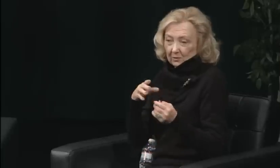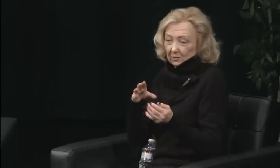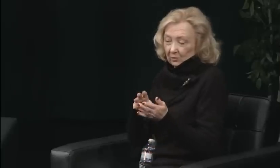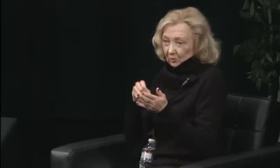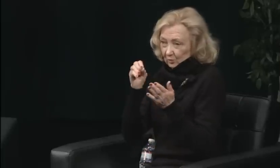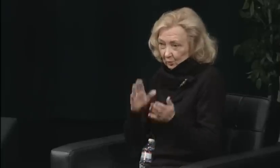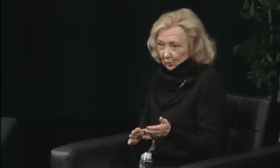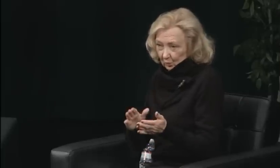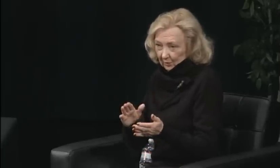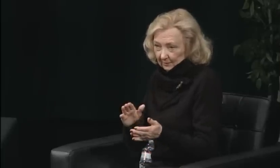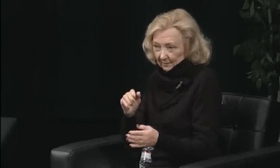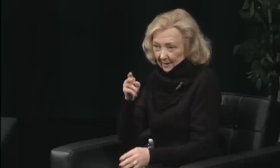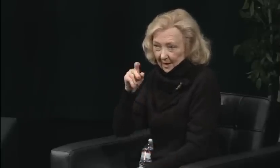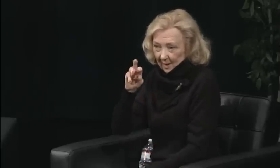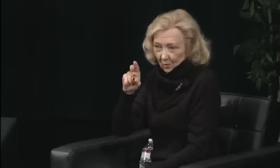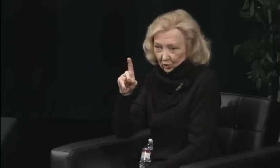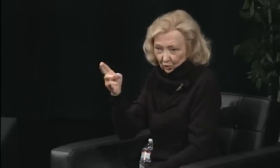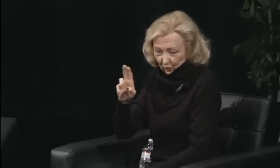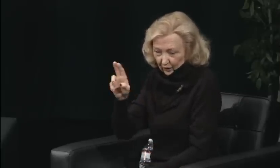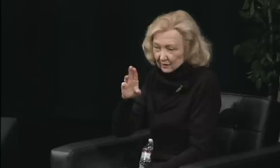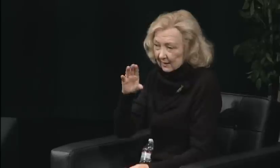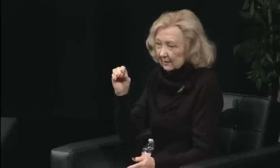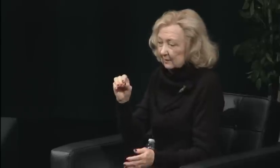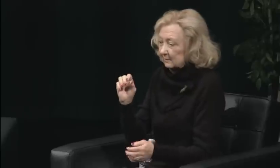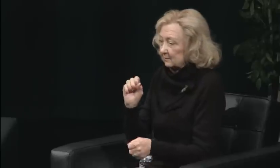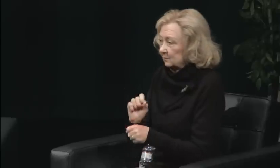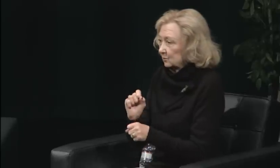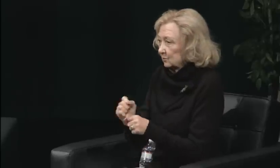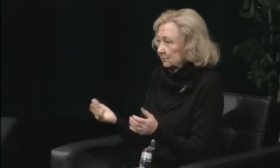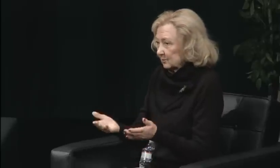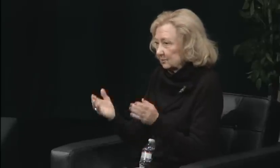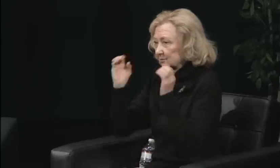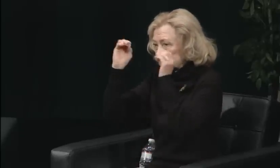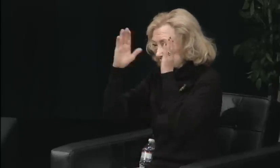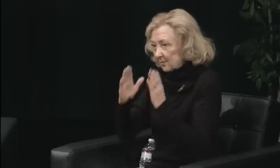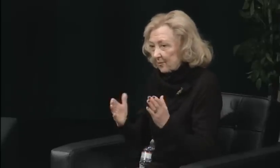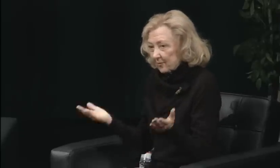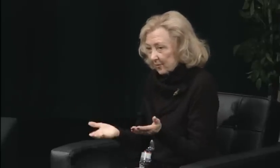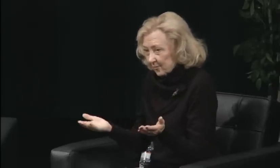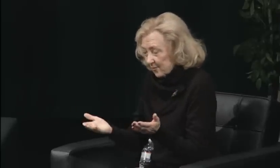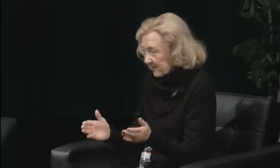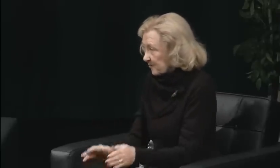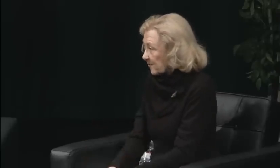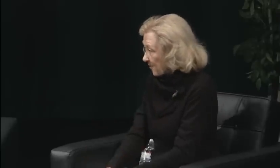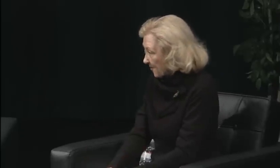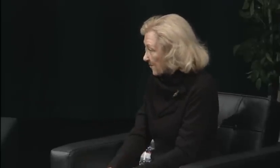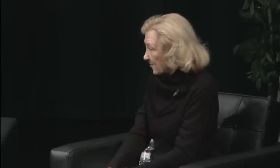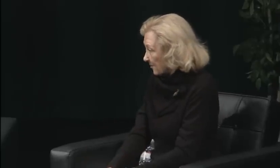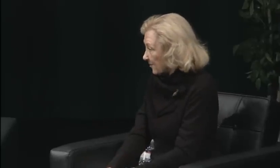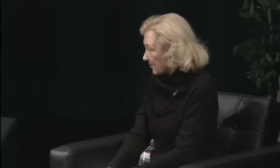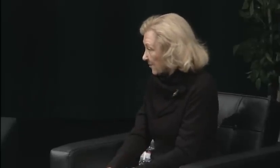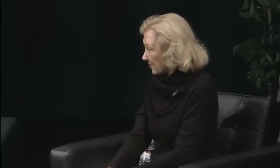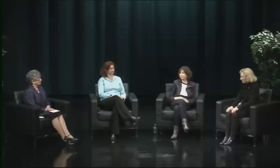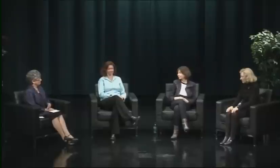So that's what I was studying, how the media portrays that and how people learn from that portrayal.